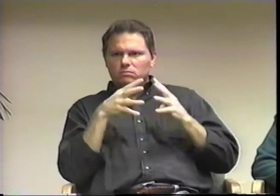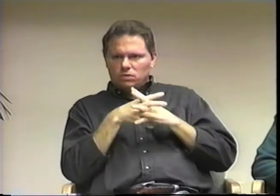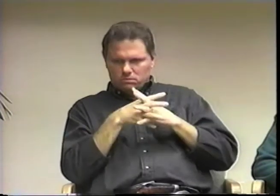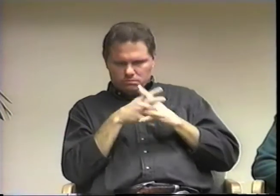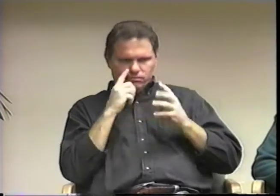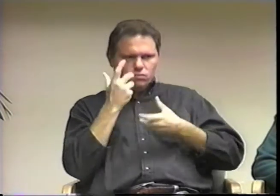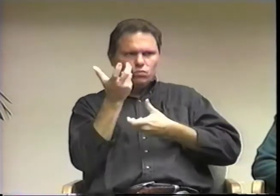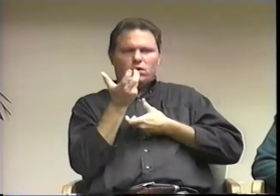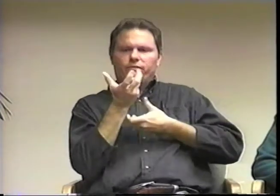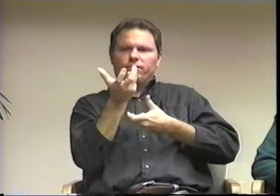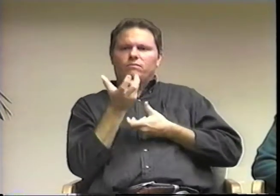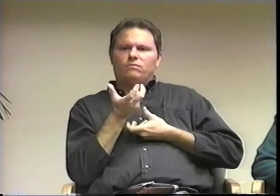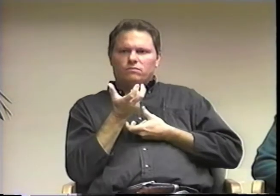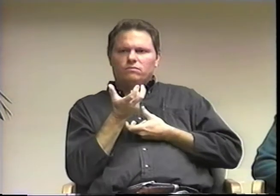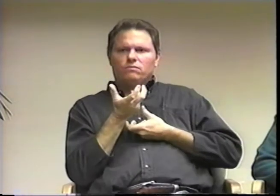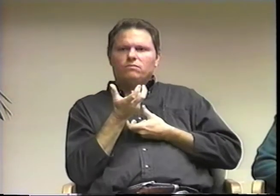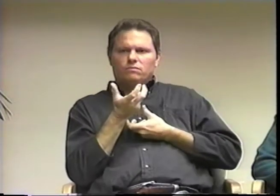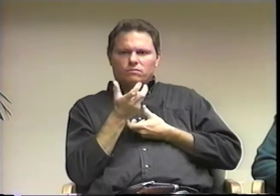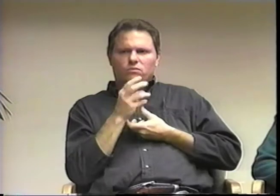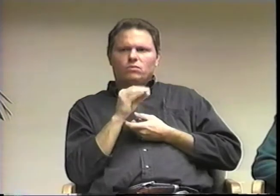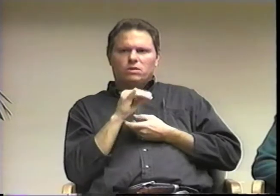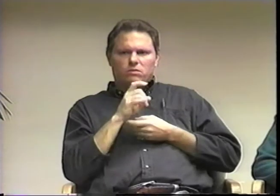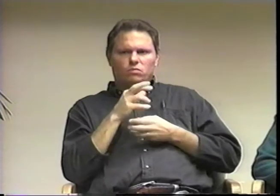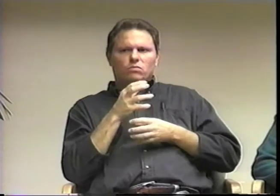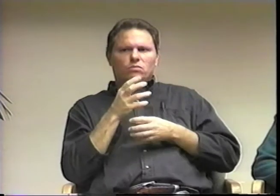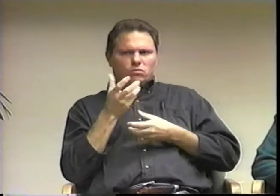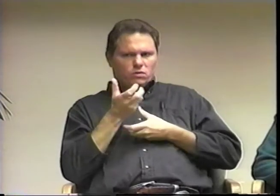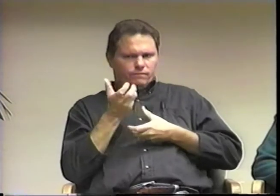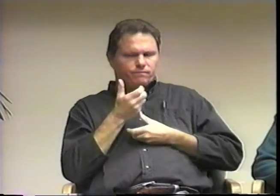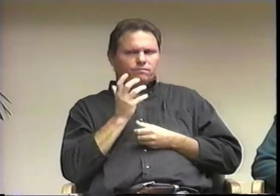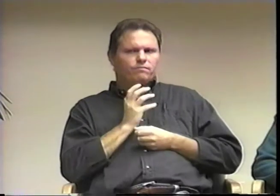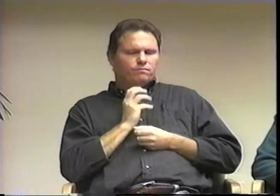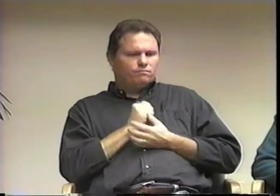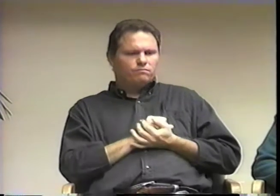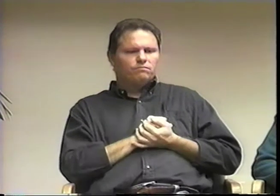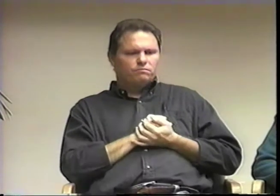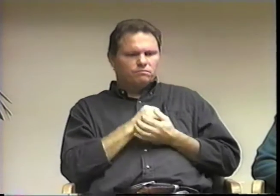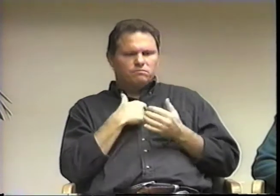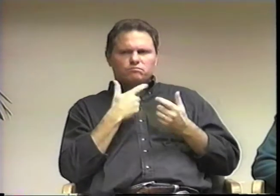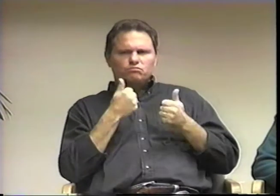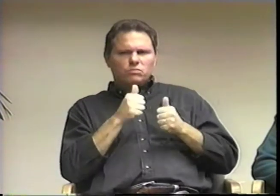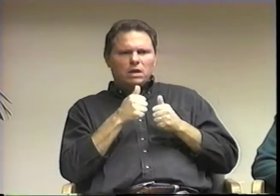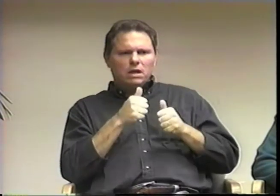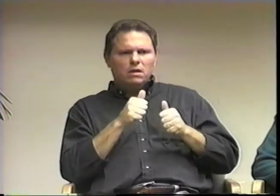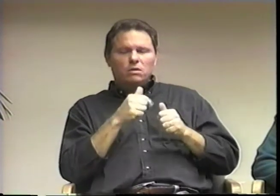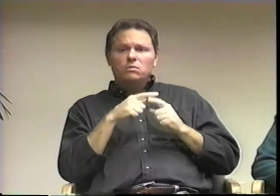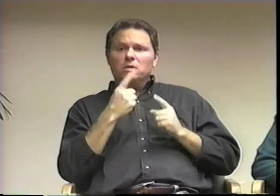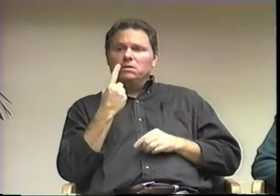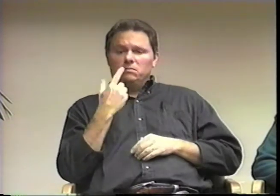A while ago I was a semipro receiver.